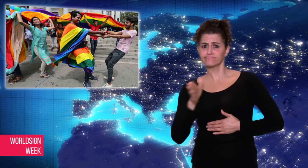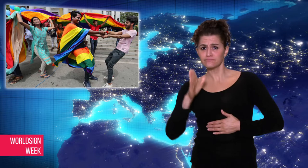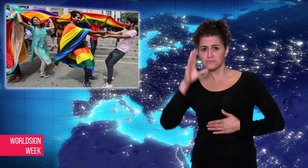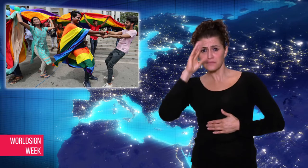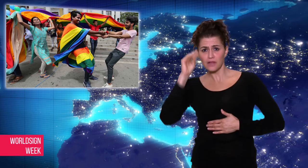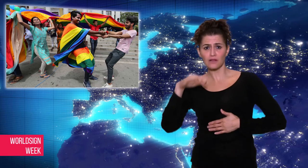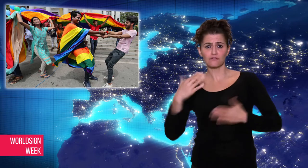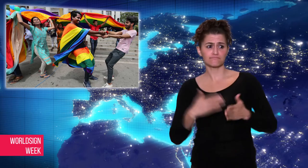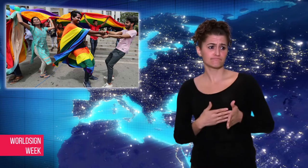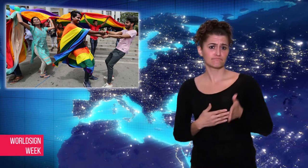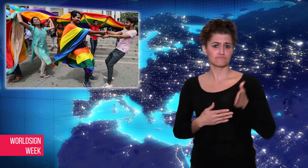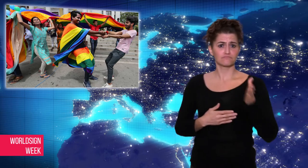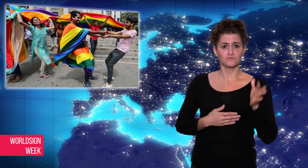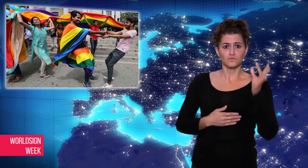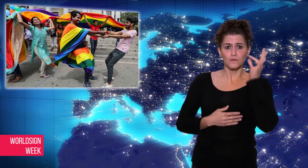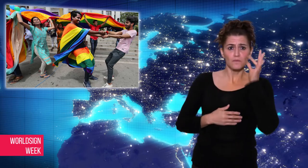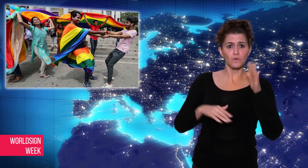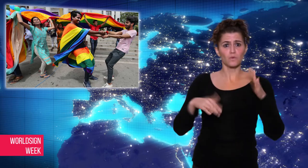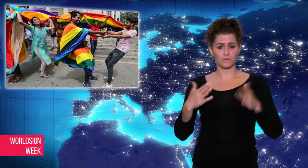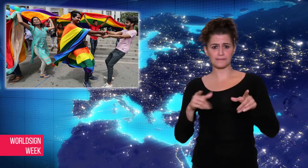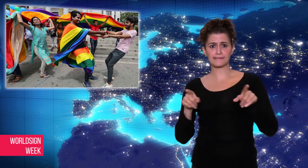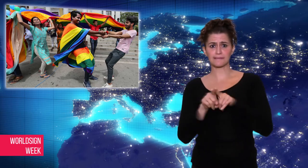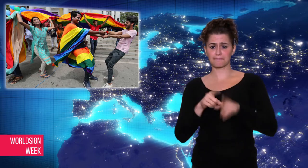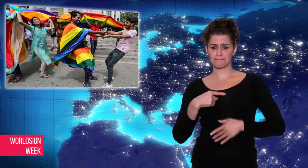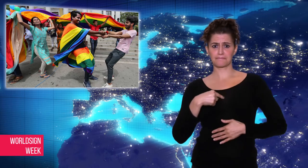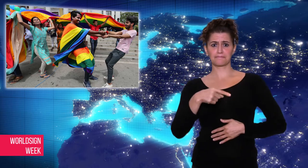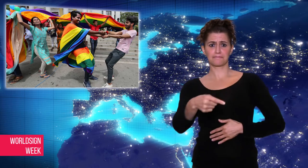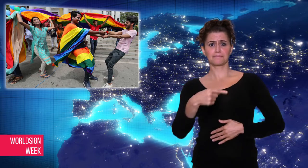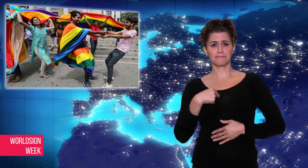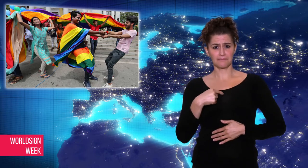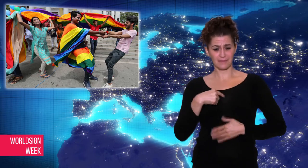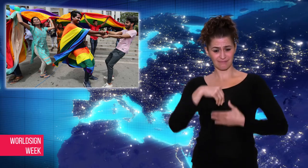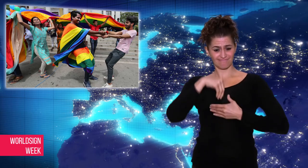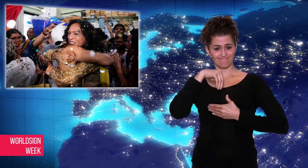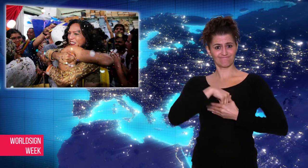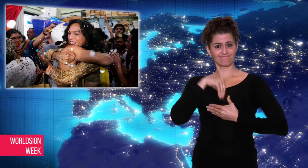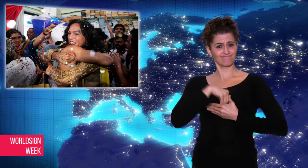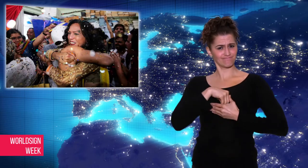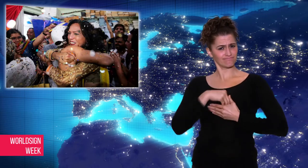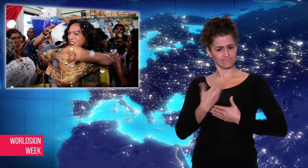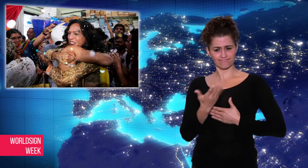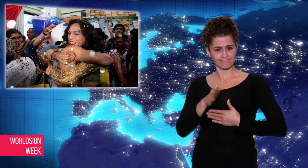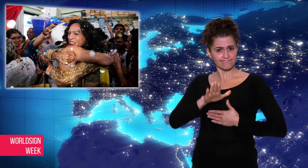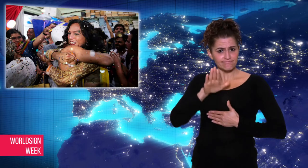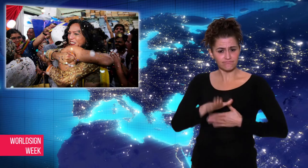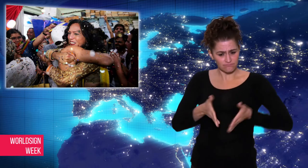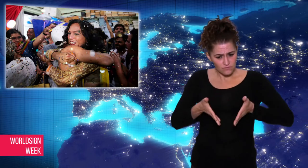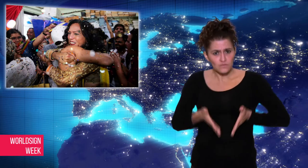discrimination “on that basis violated